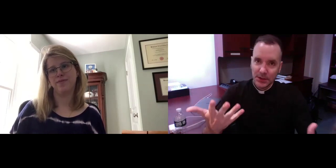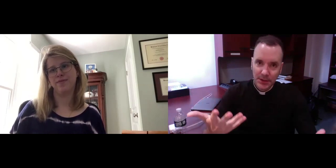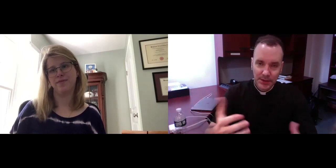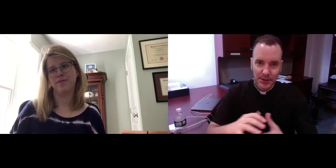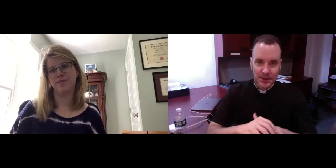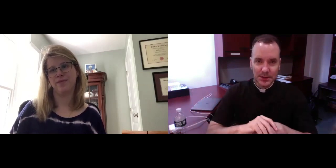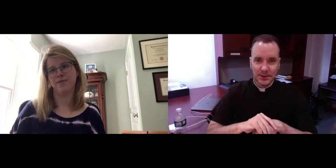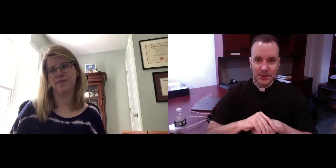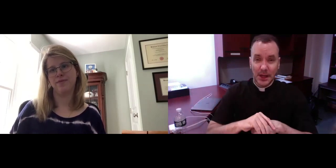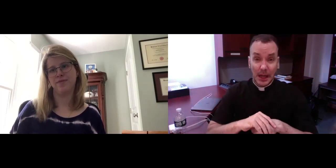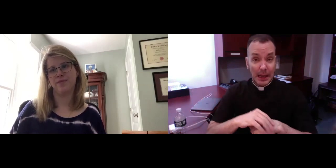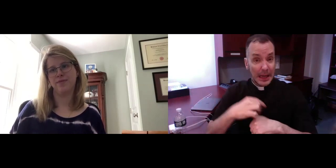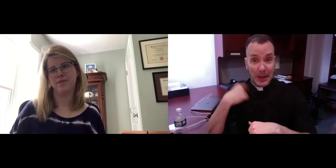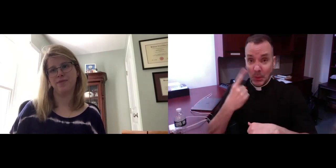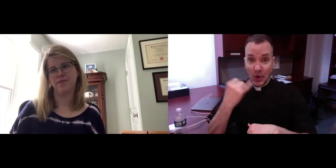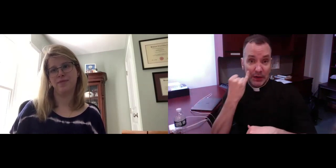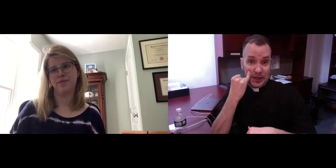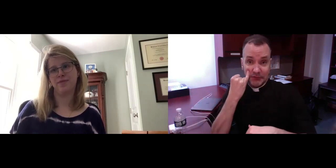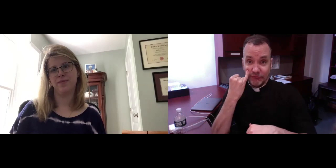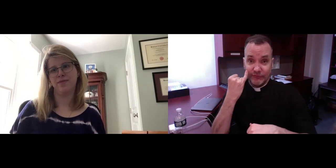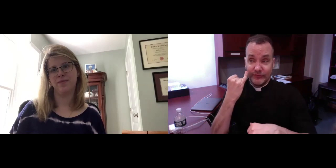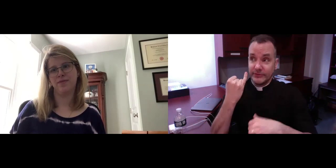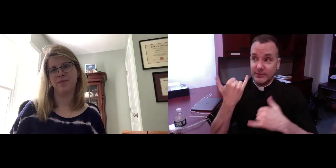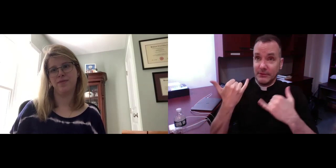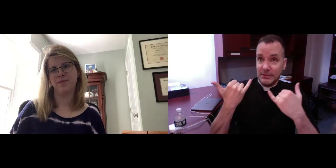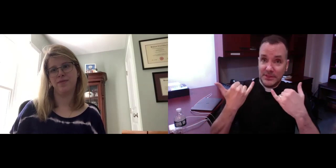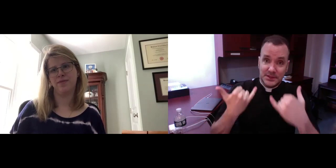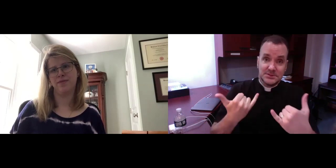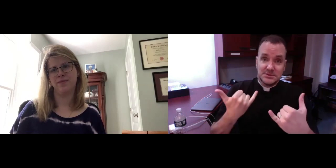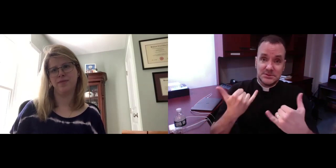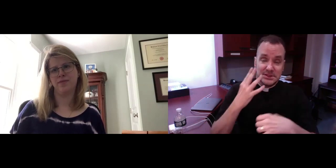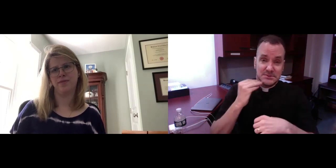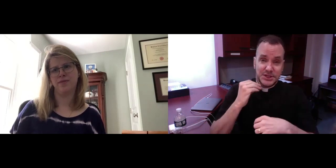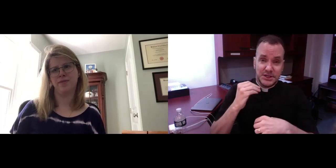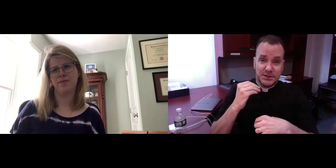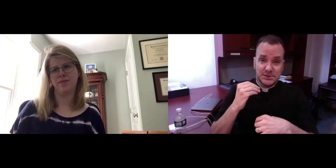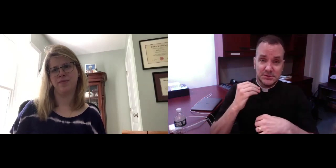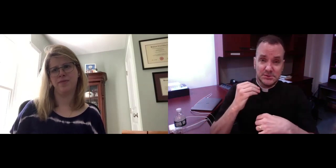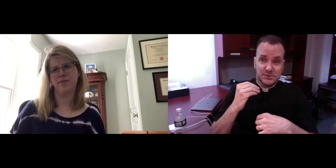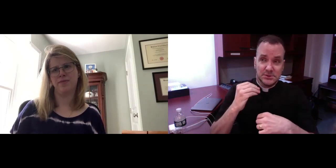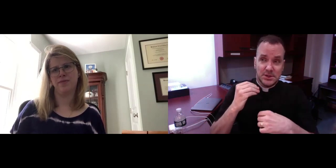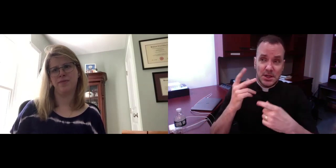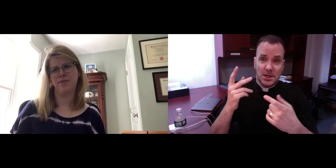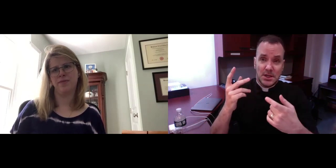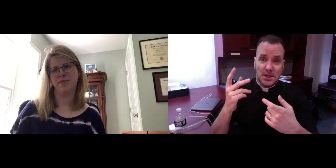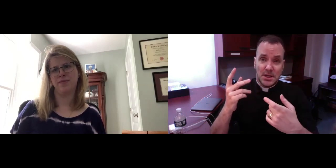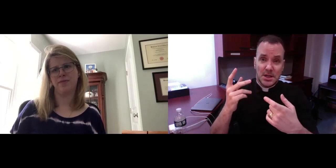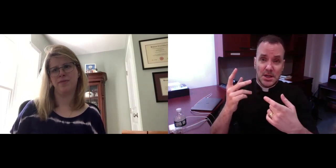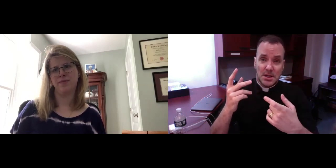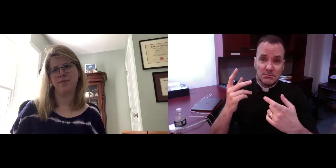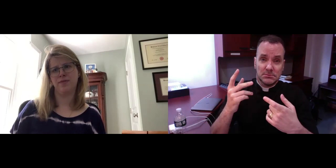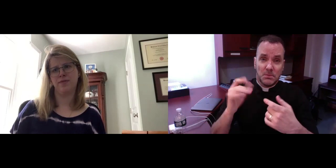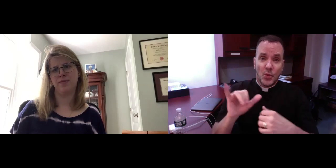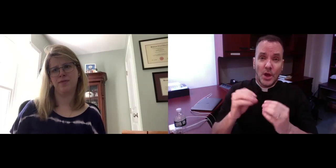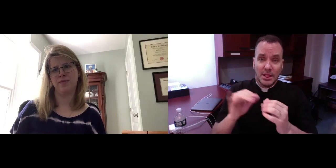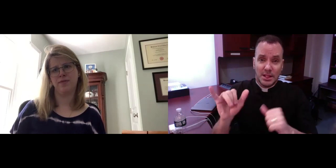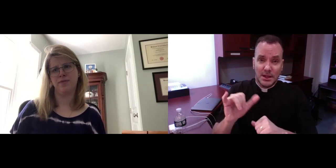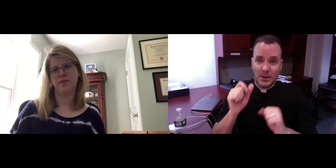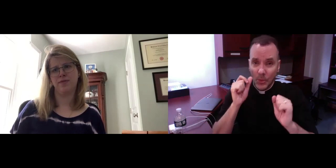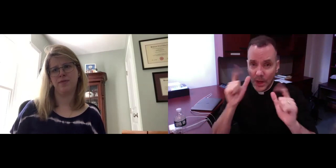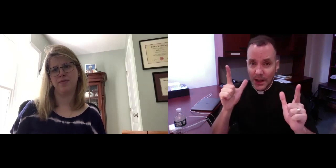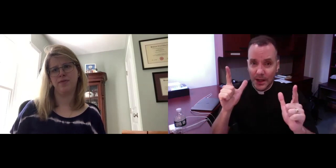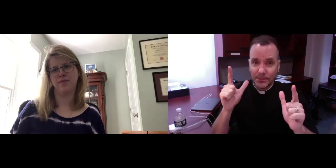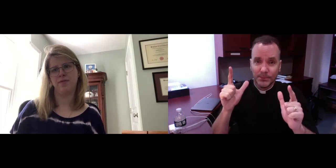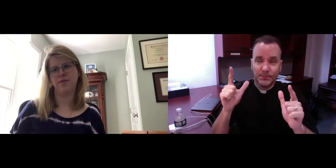It's so frustrating. I wonder if the experience that we're having in this